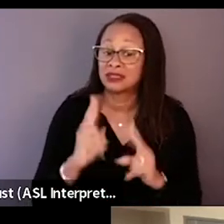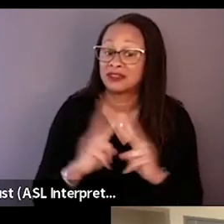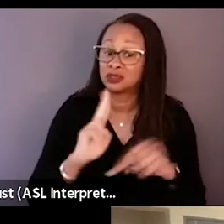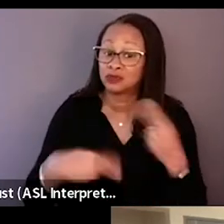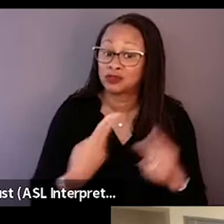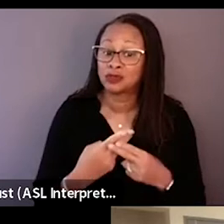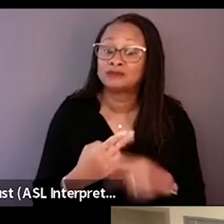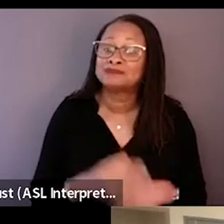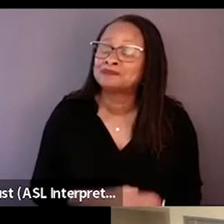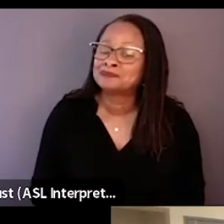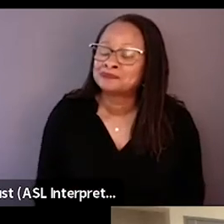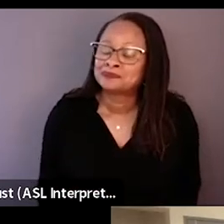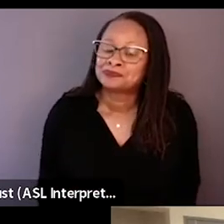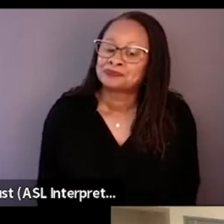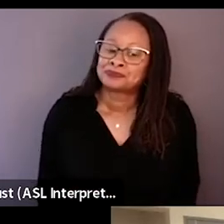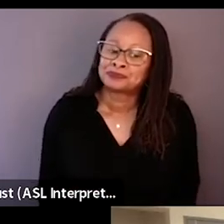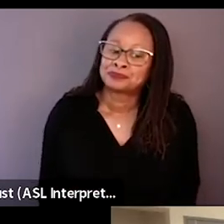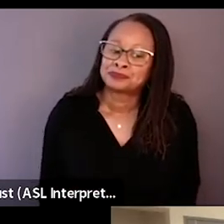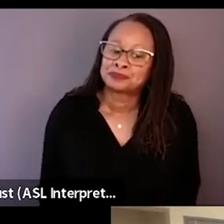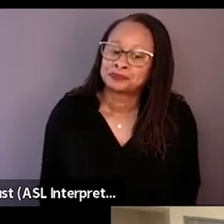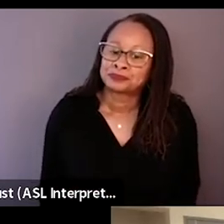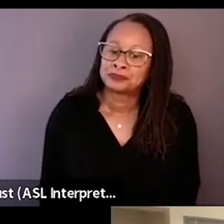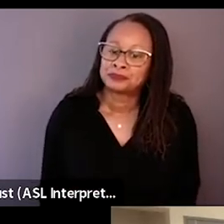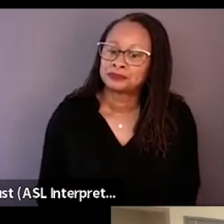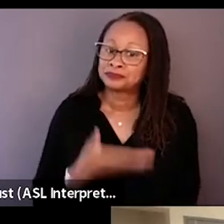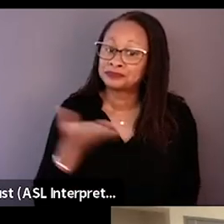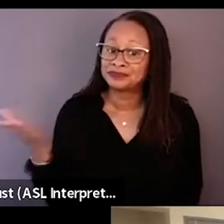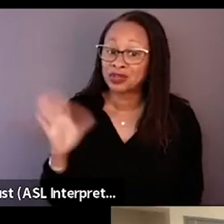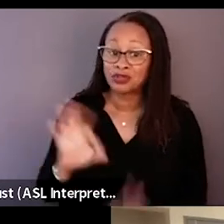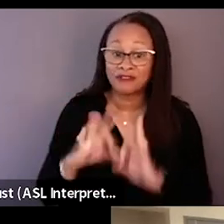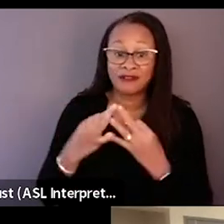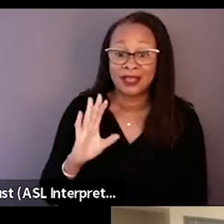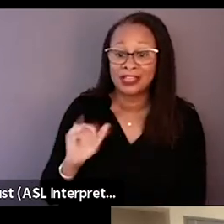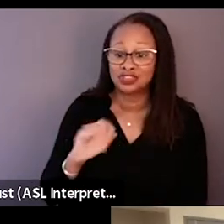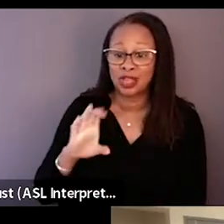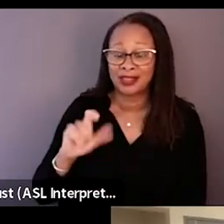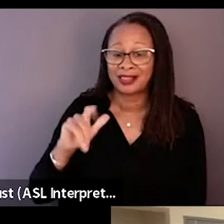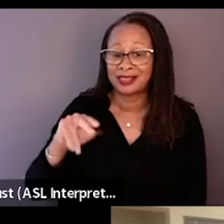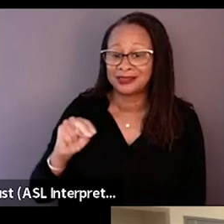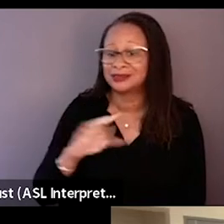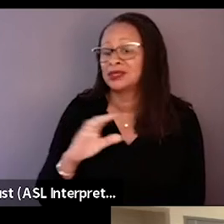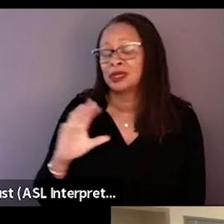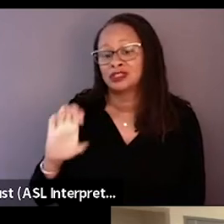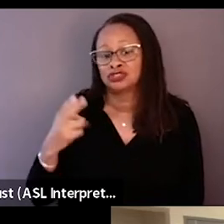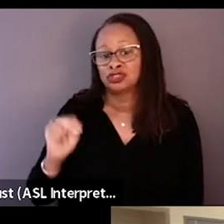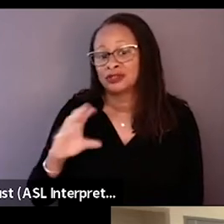Thank you. I wanna move on to Chun, Rachel and Jaclyn. I mean there's... We have... I'm sure everybody has so many questions all the time